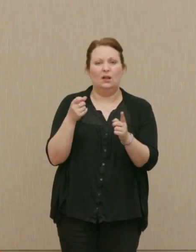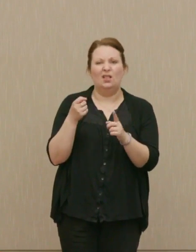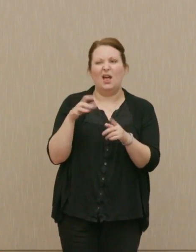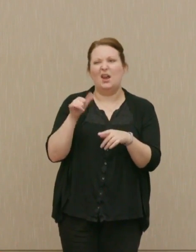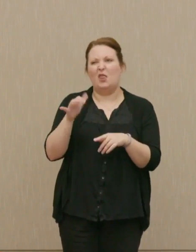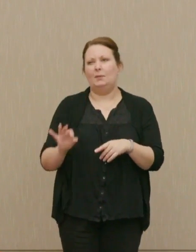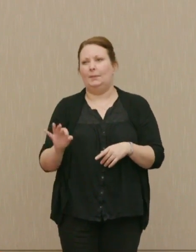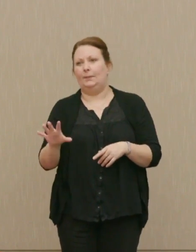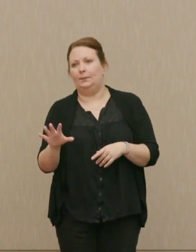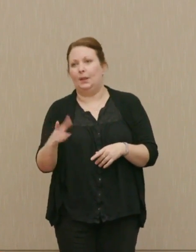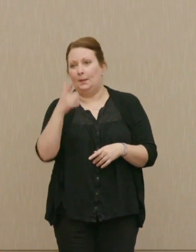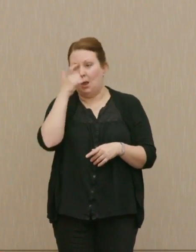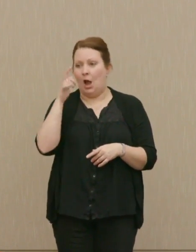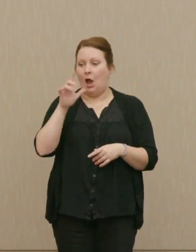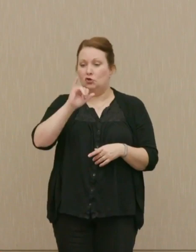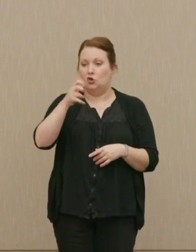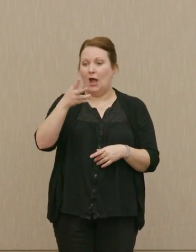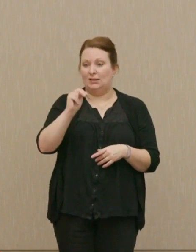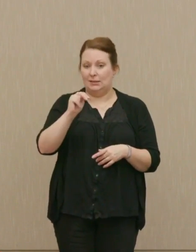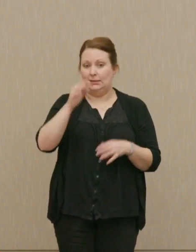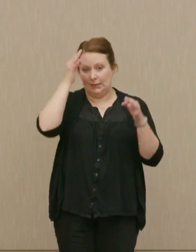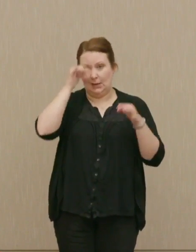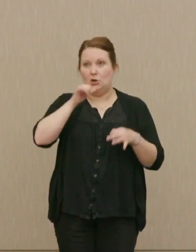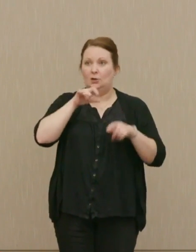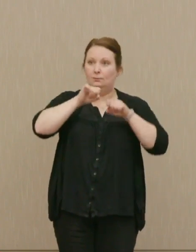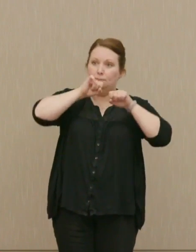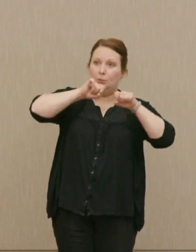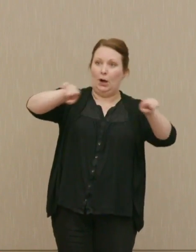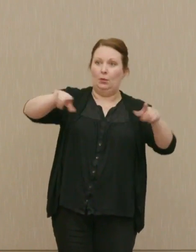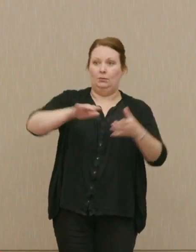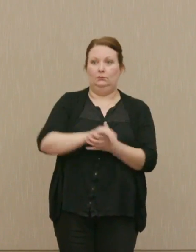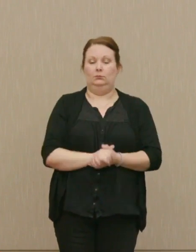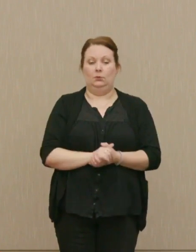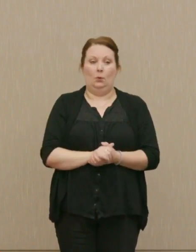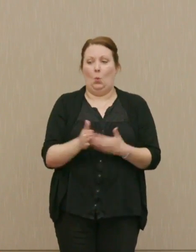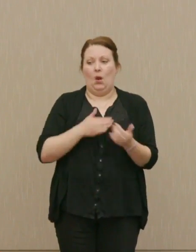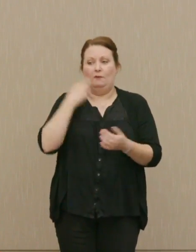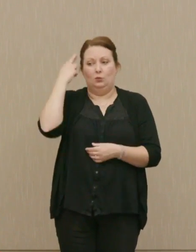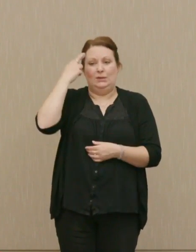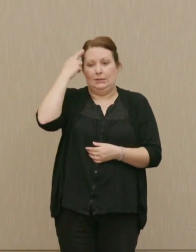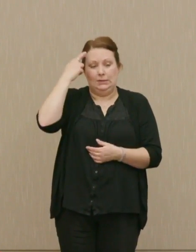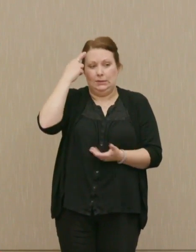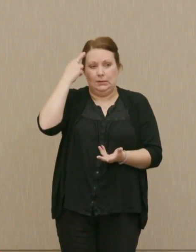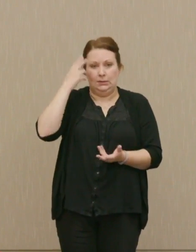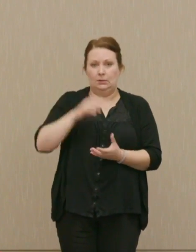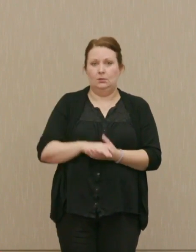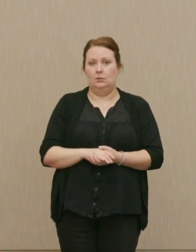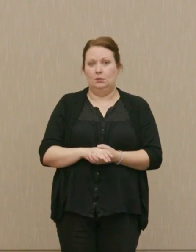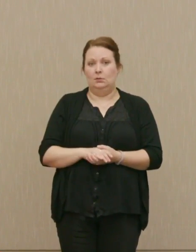give you, because Johnson chose not to put that out for whatever reasons. Dr. Ellsberg: What reasons?